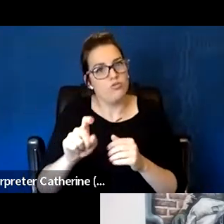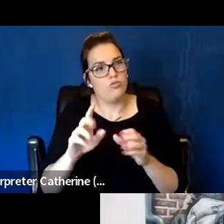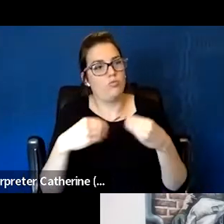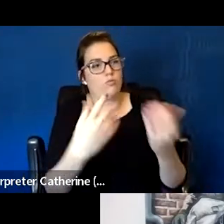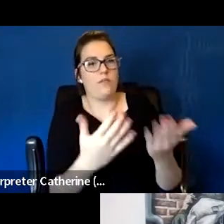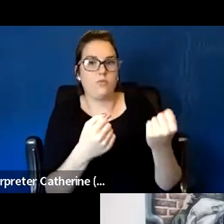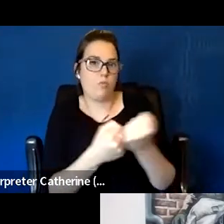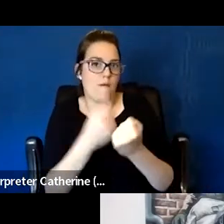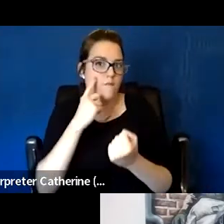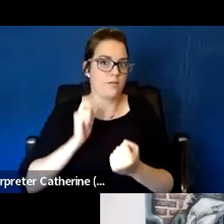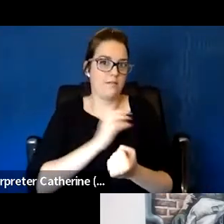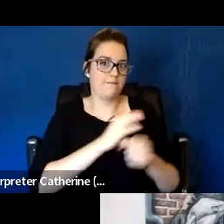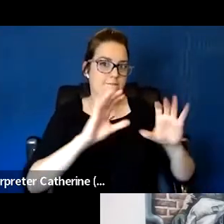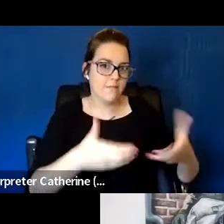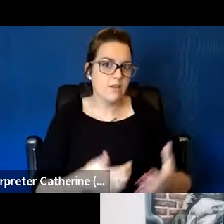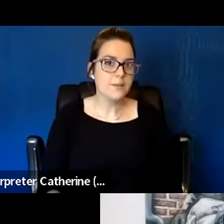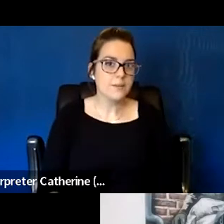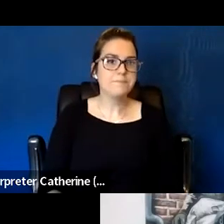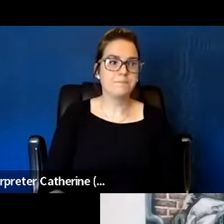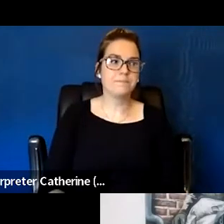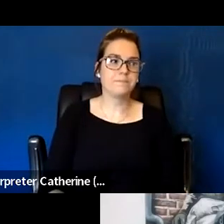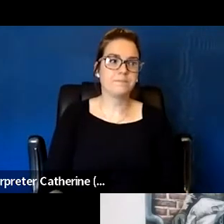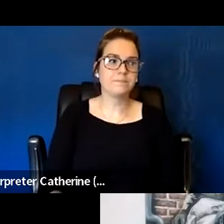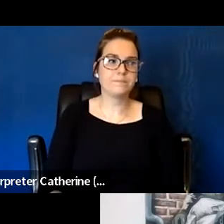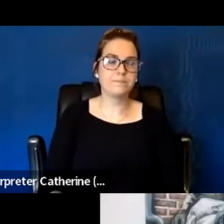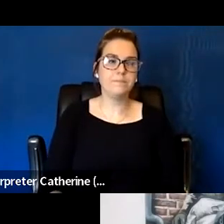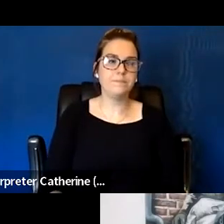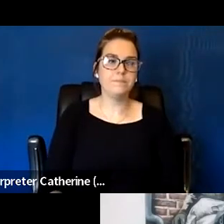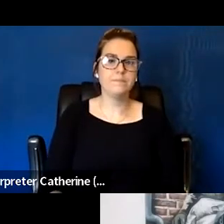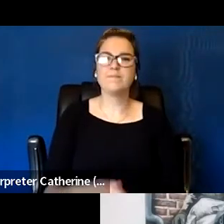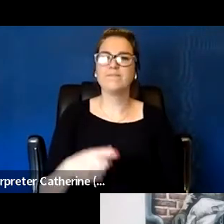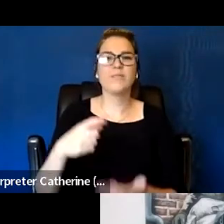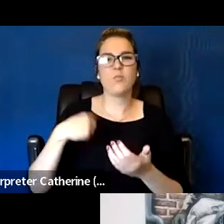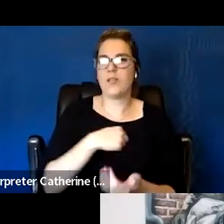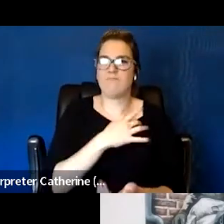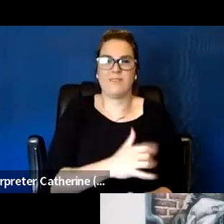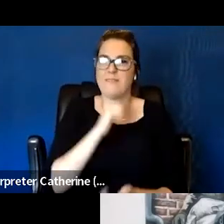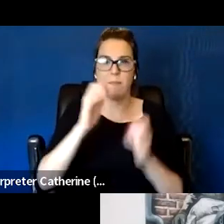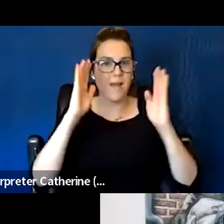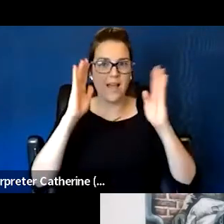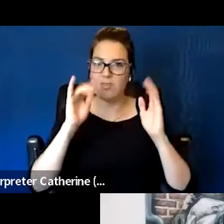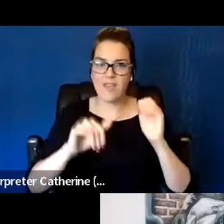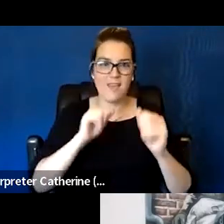So I think it's a critical component. We don't pay enough attention to it, probably don't do it very much ourselves.